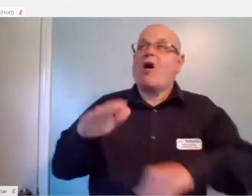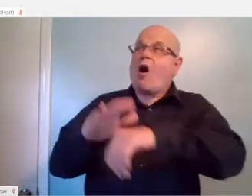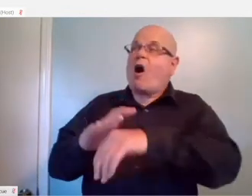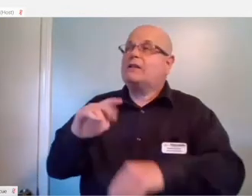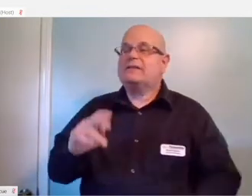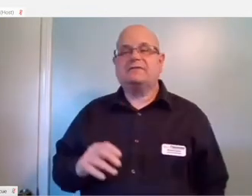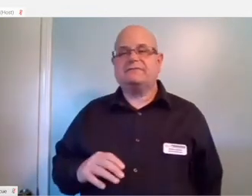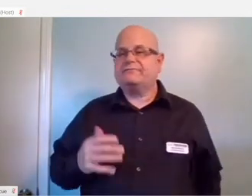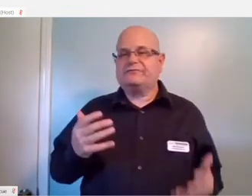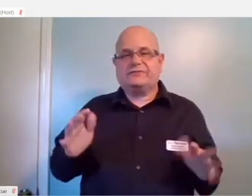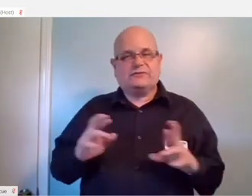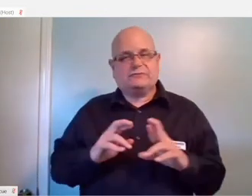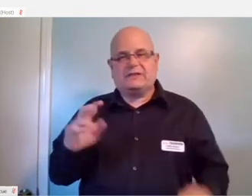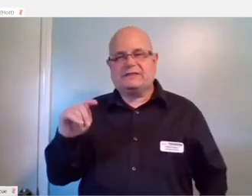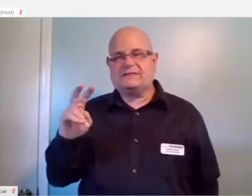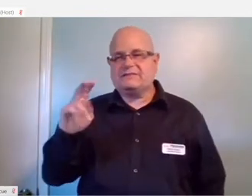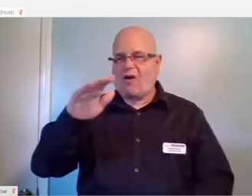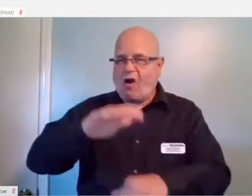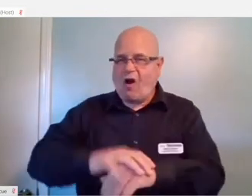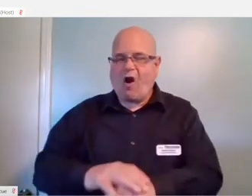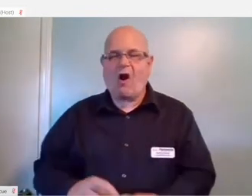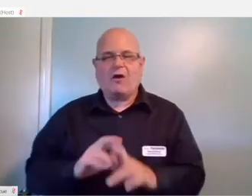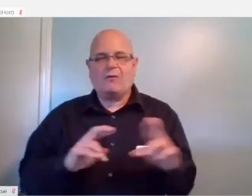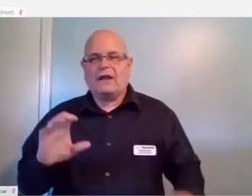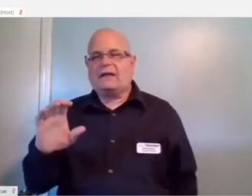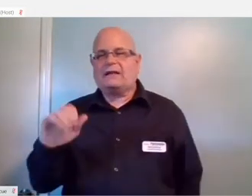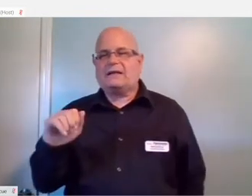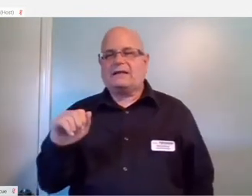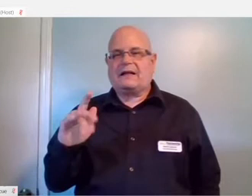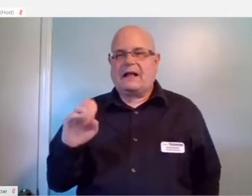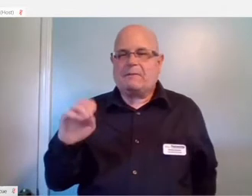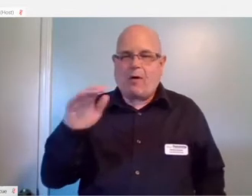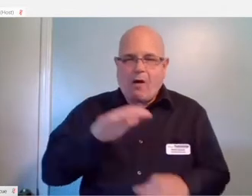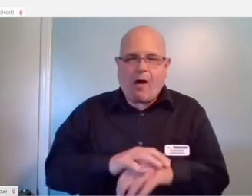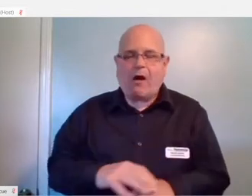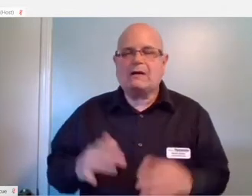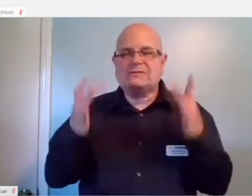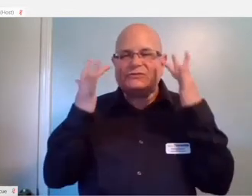and it will turn on the TV, turn on your cable box, turn on your sound system.